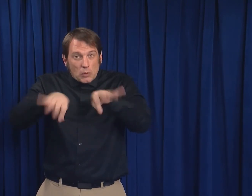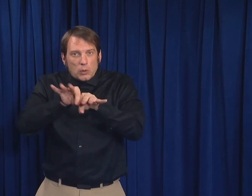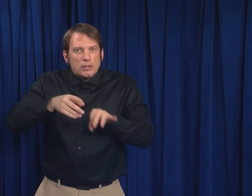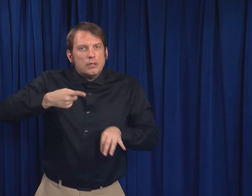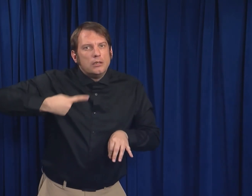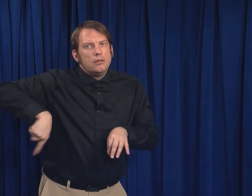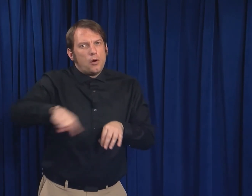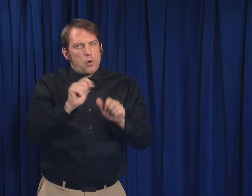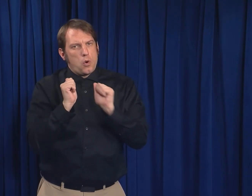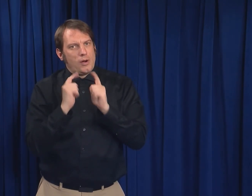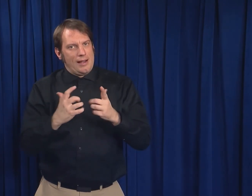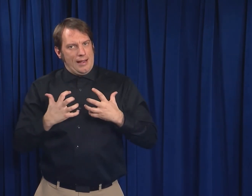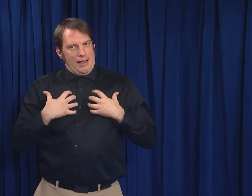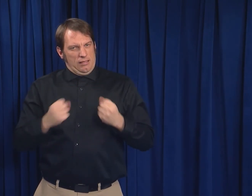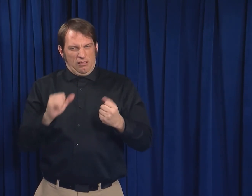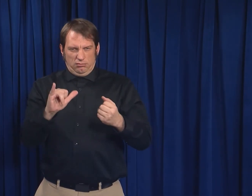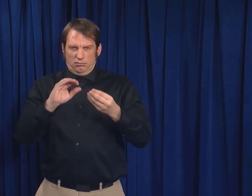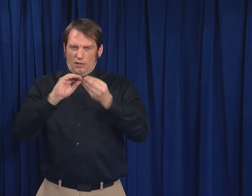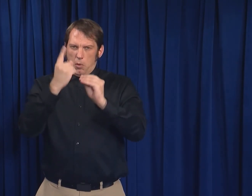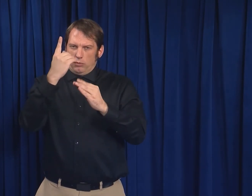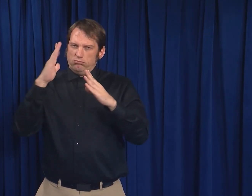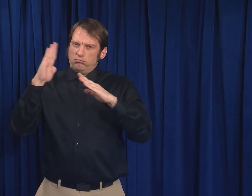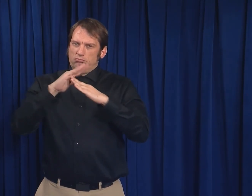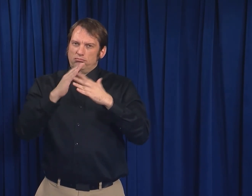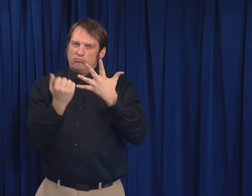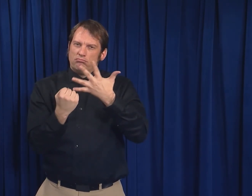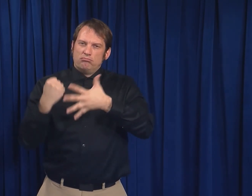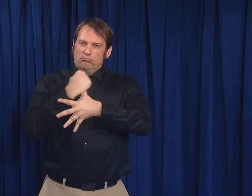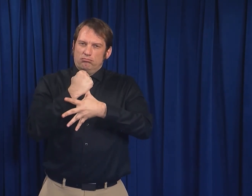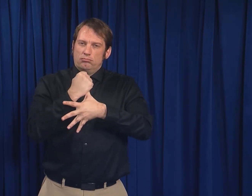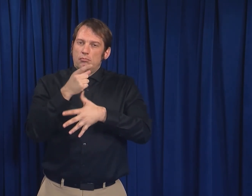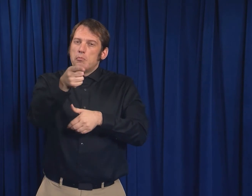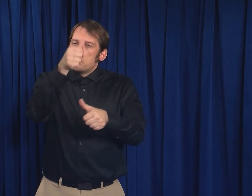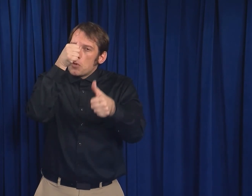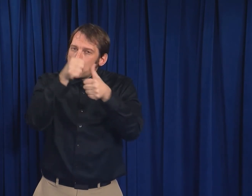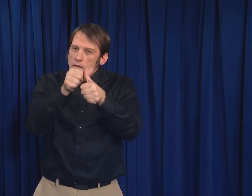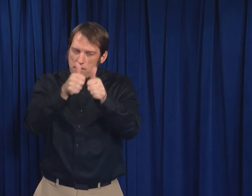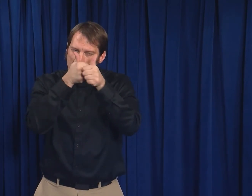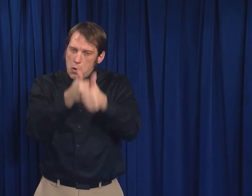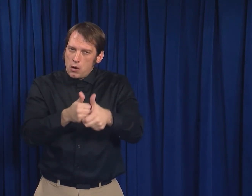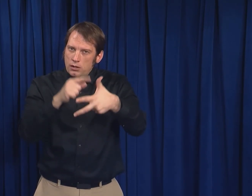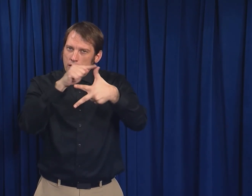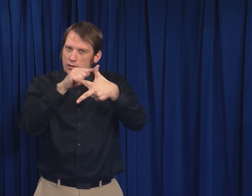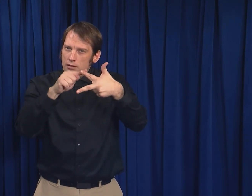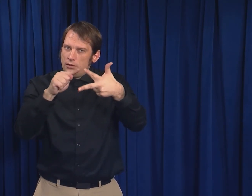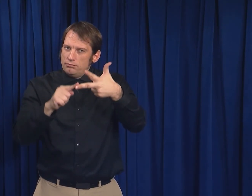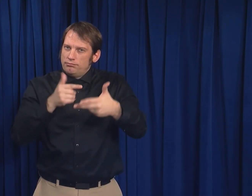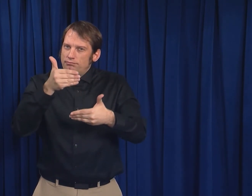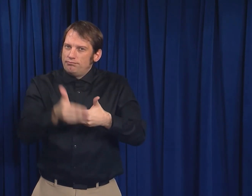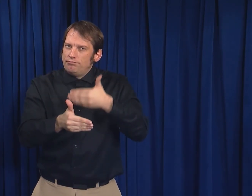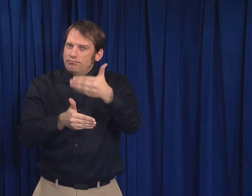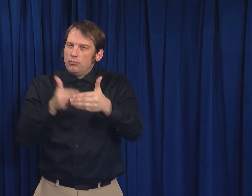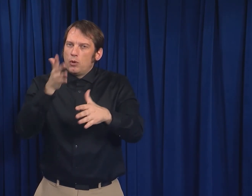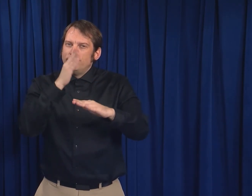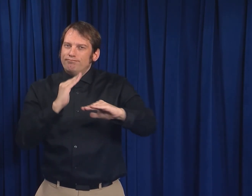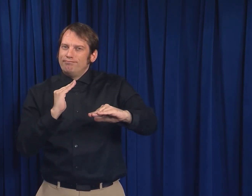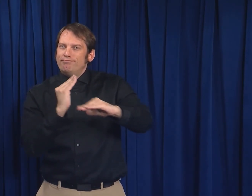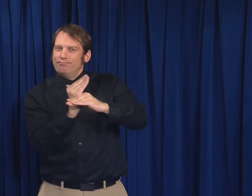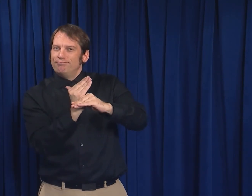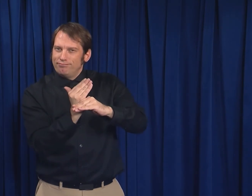Keeping everyone healthy is a priority for all. Remember to follow the three prevention steps